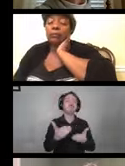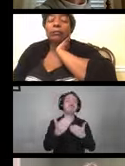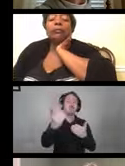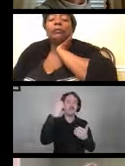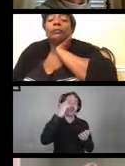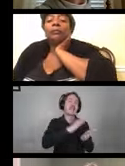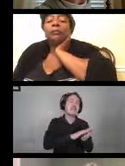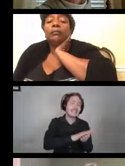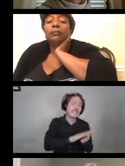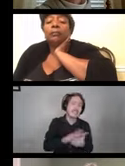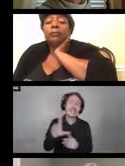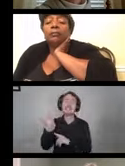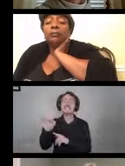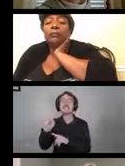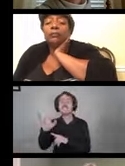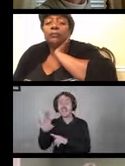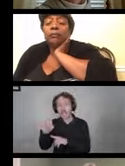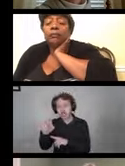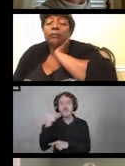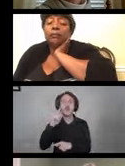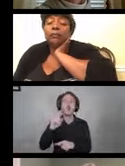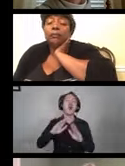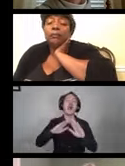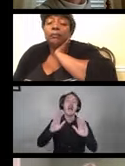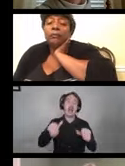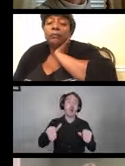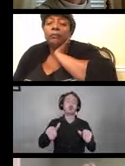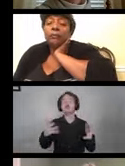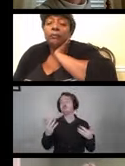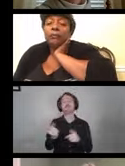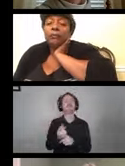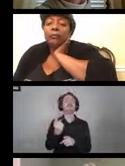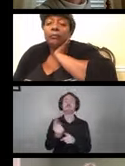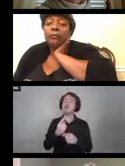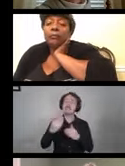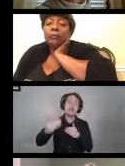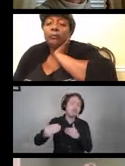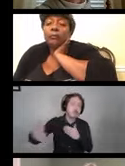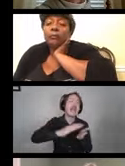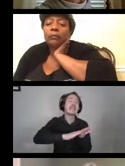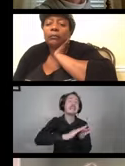This provides general recommendations for routine cleaning and disinfection for households